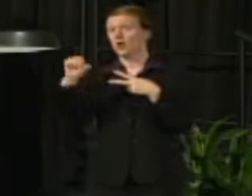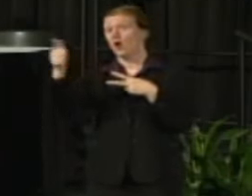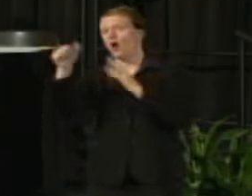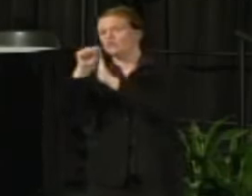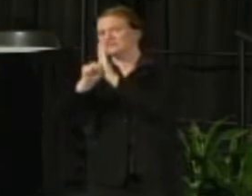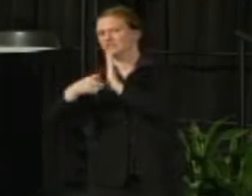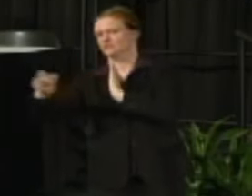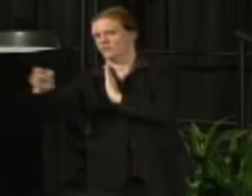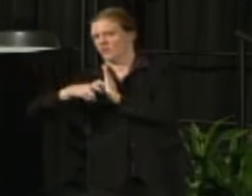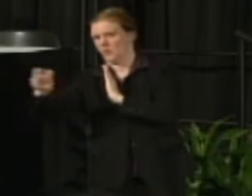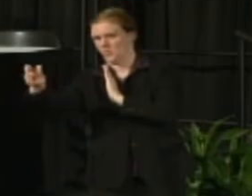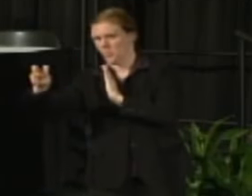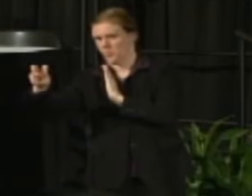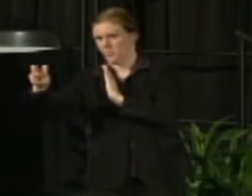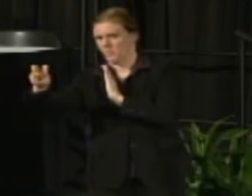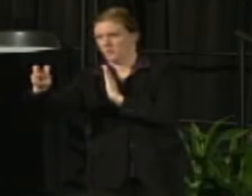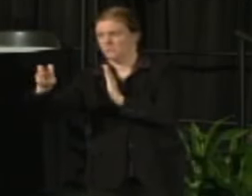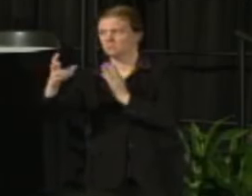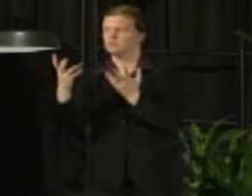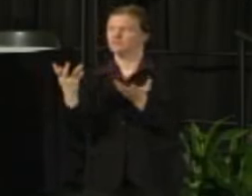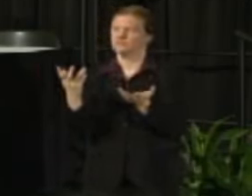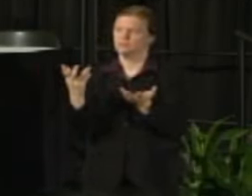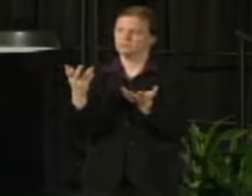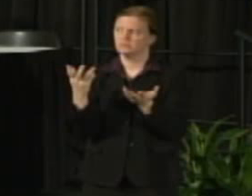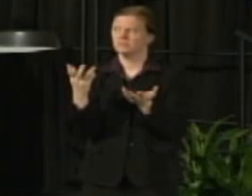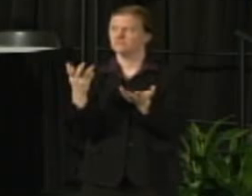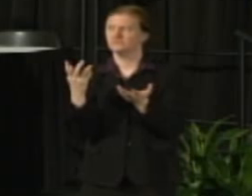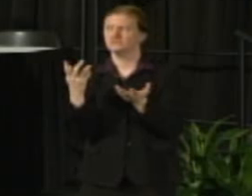and so that would be, when we say exceptions, that would be out of state travel funded by gift